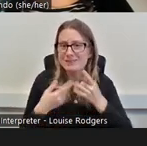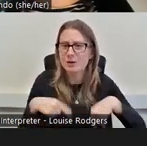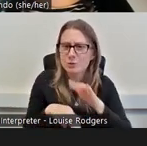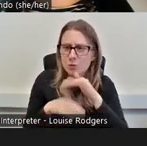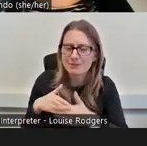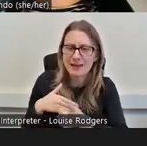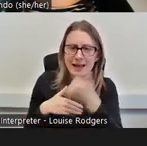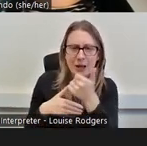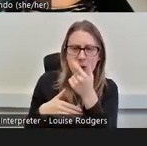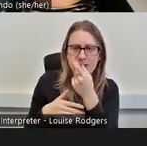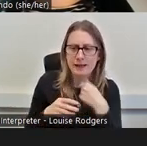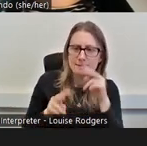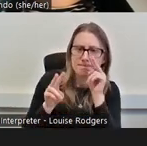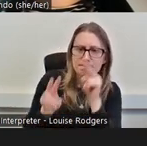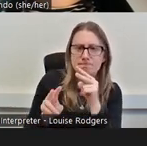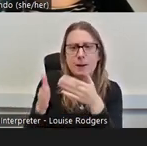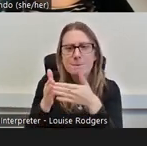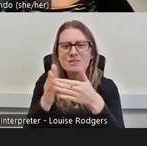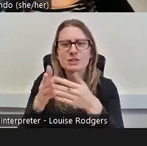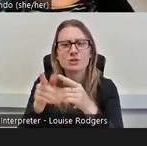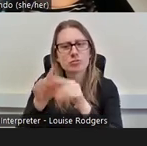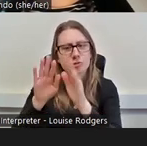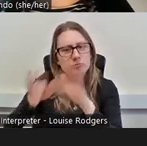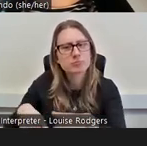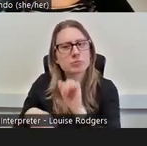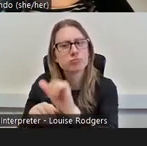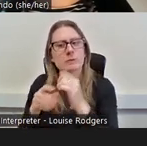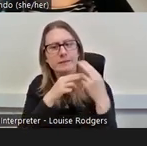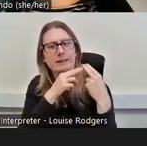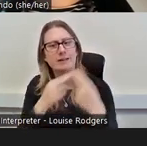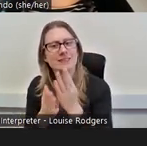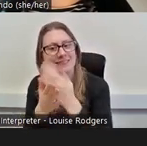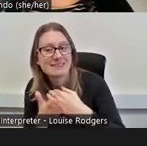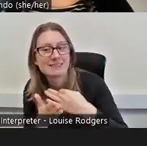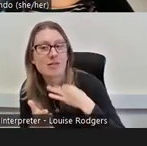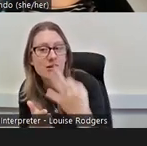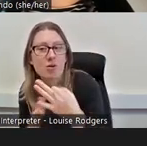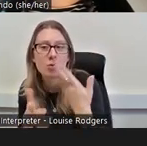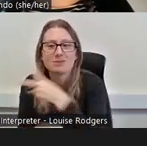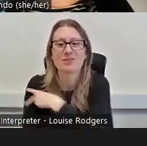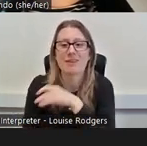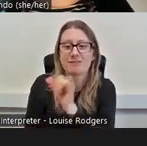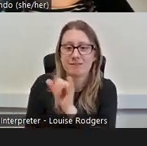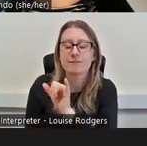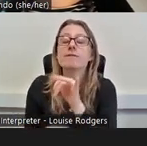look at addressing barriers in the heritage sector for volunteers or staff or any other